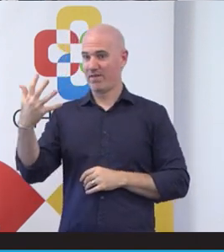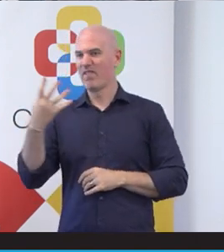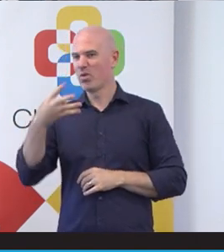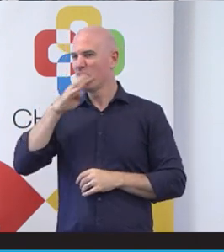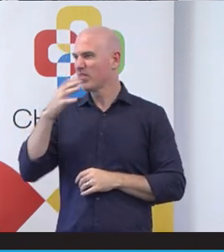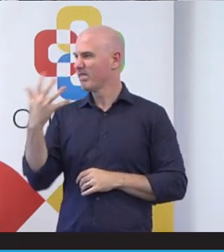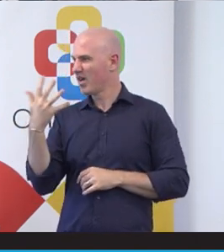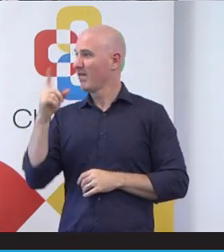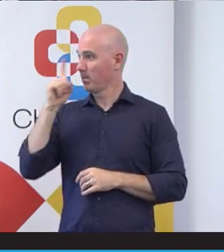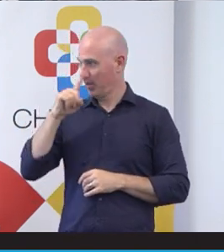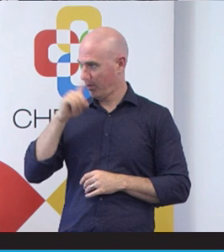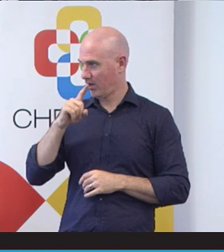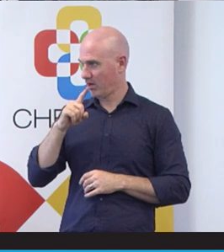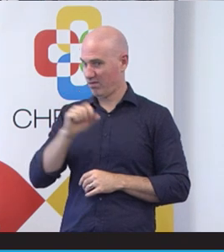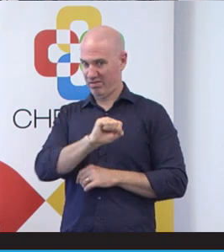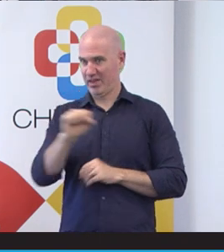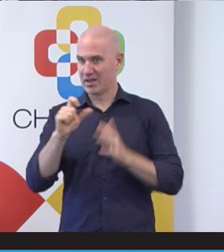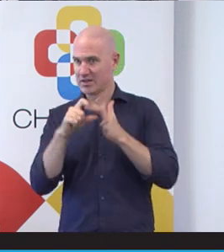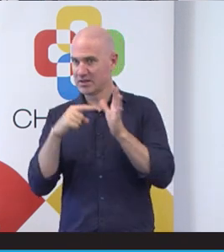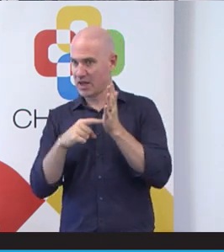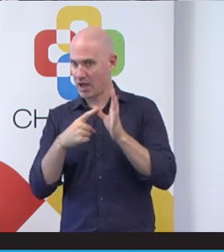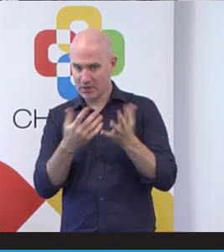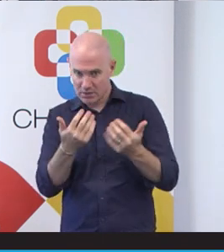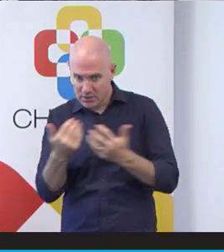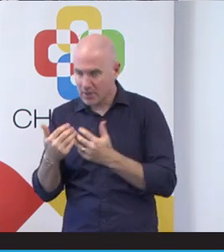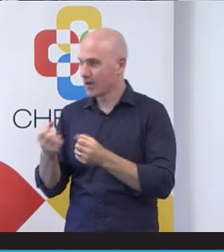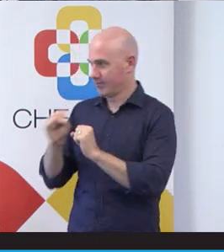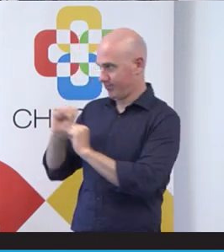They would get enough data that we get the information for. And then on top of that,